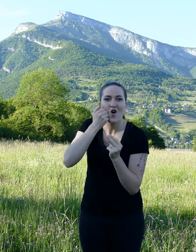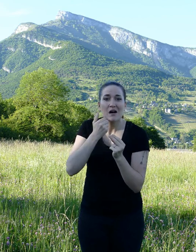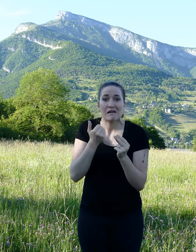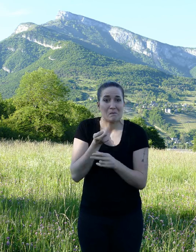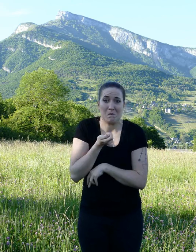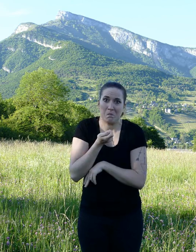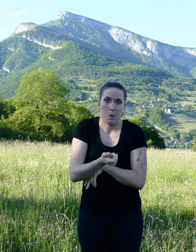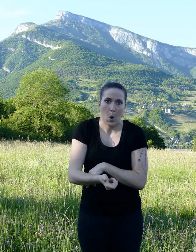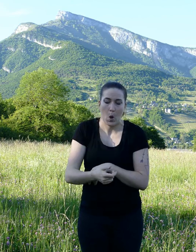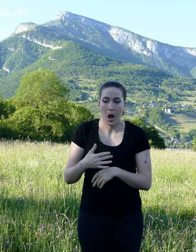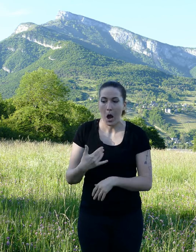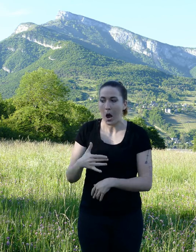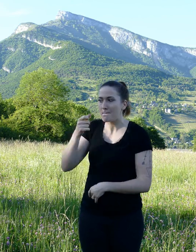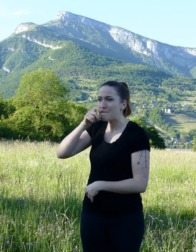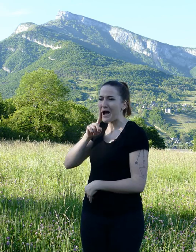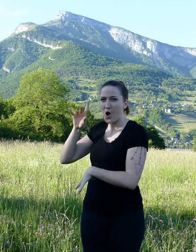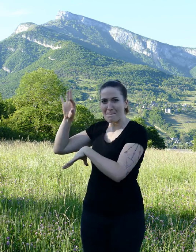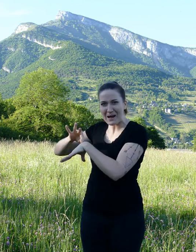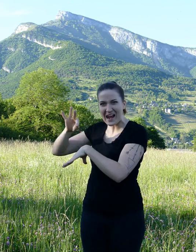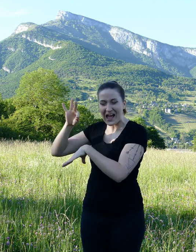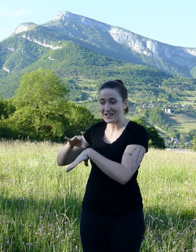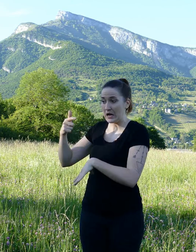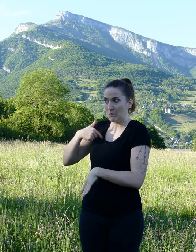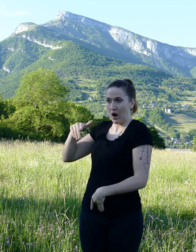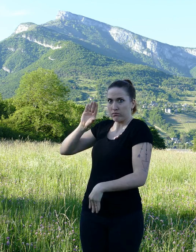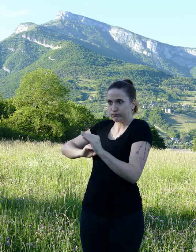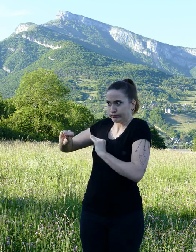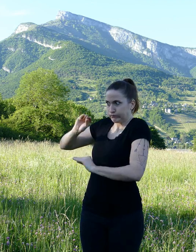Also, both of his parents were very sick and he was in charge of taking care of them.